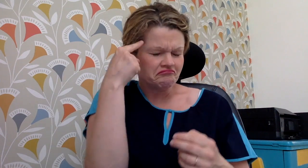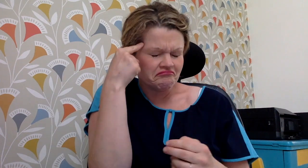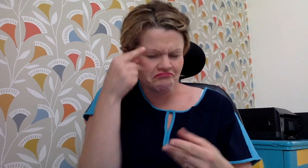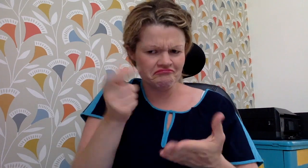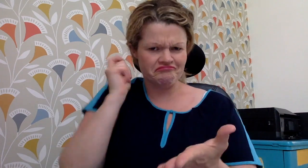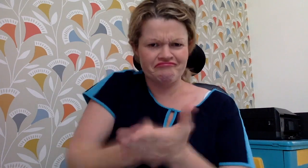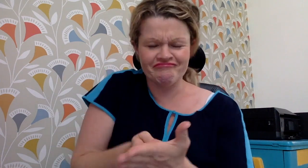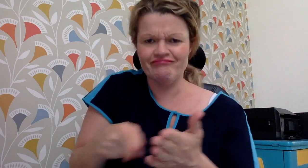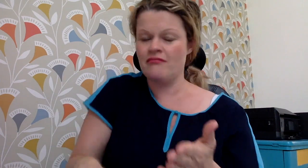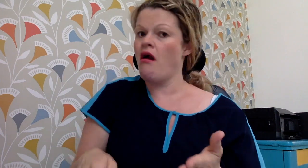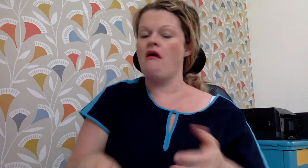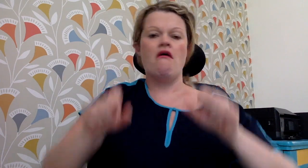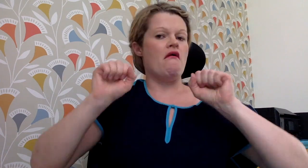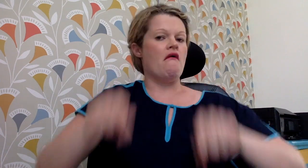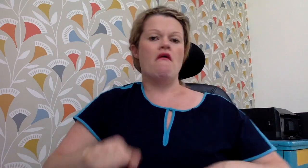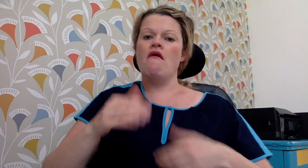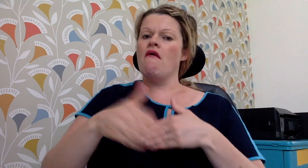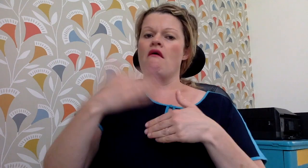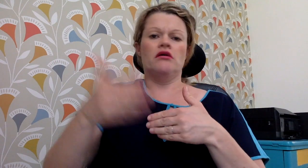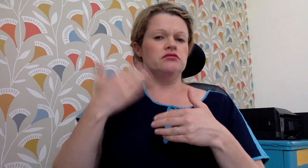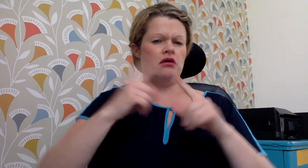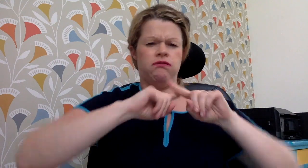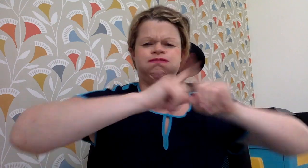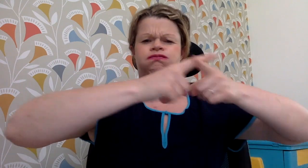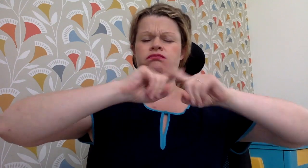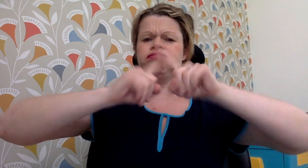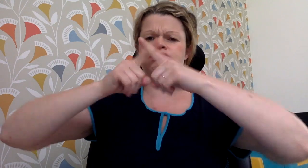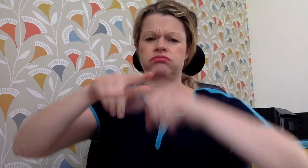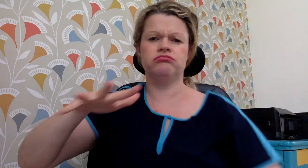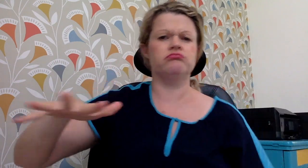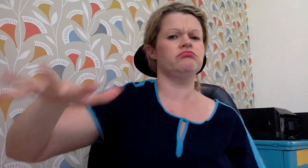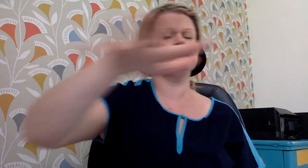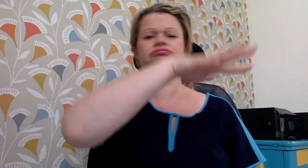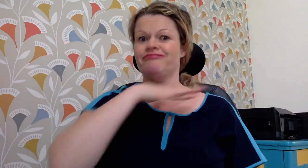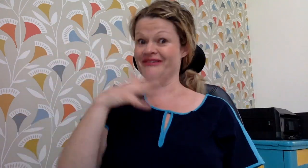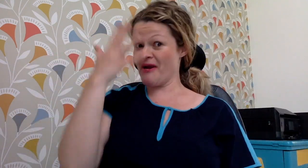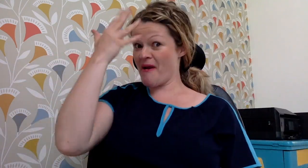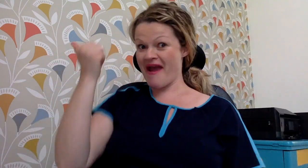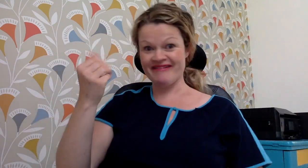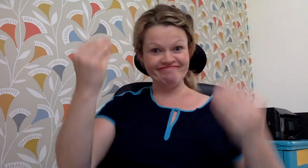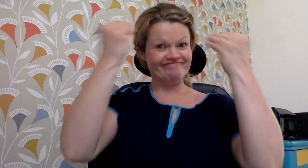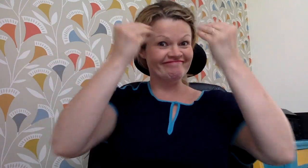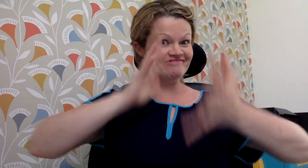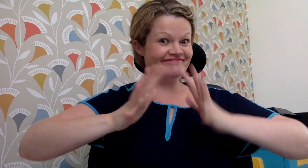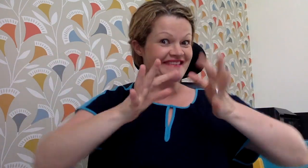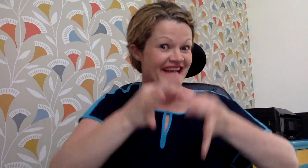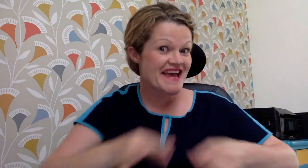We hope you'll consider this book a valuable resource To use as a bargaining tool And tell society that knowing Sign Language